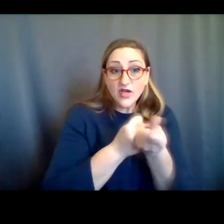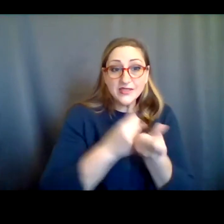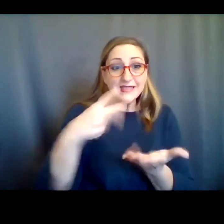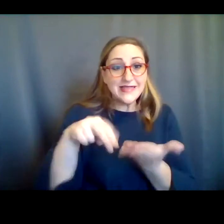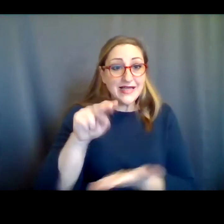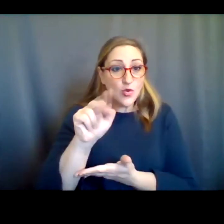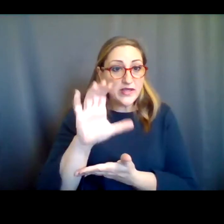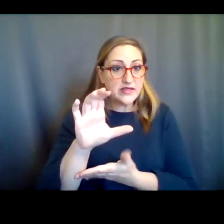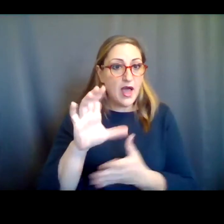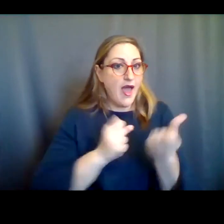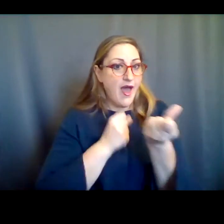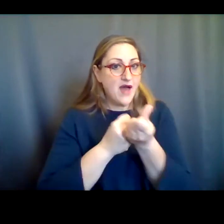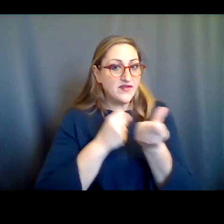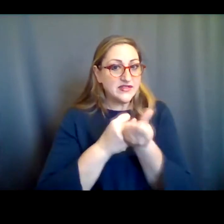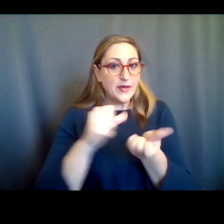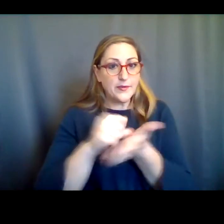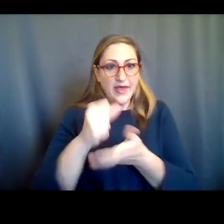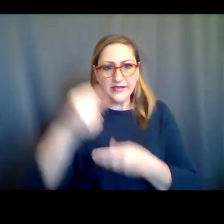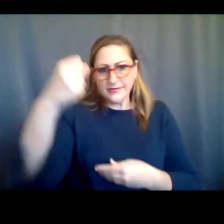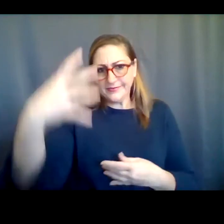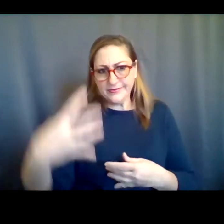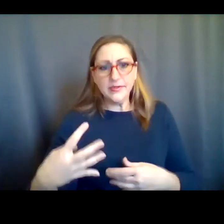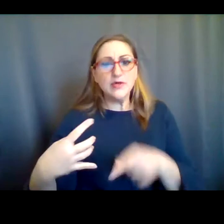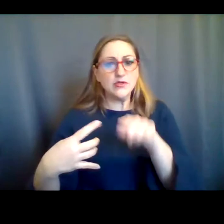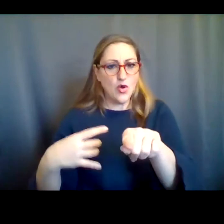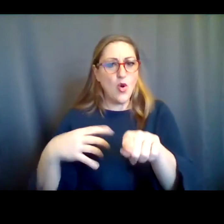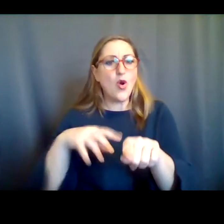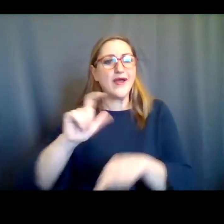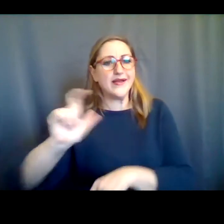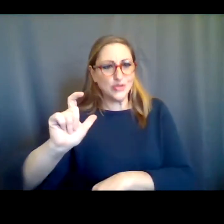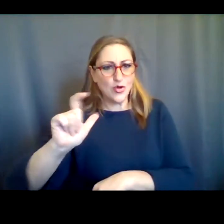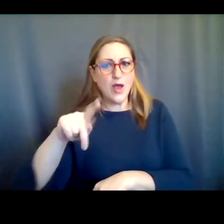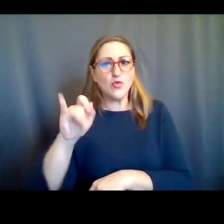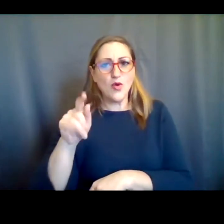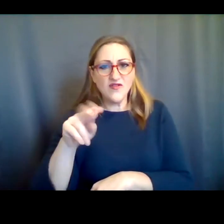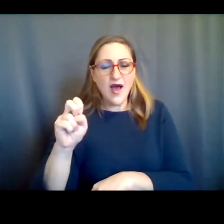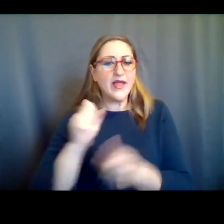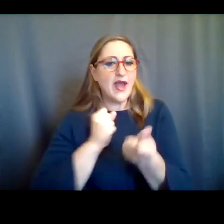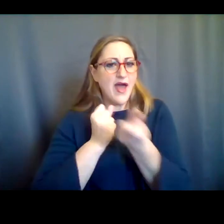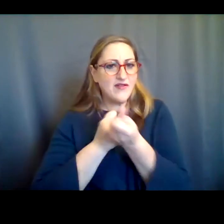updated Advocacy page. So we'll drop links to both our Instagram profile and our Advocacy page for you